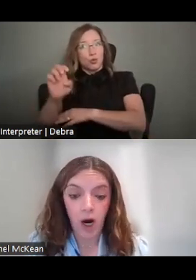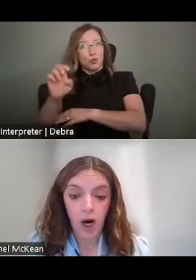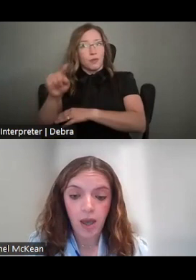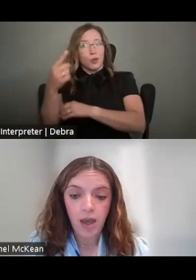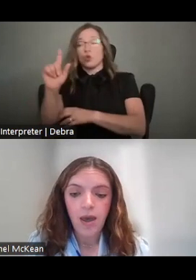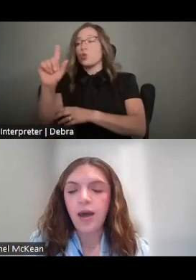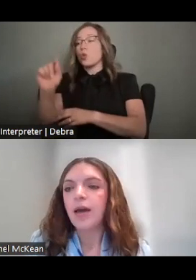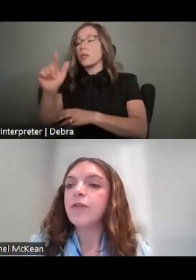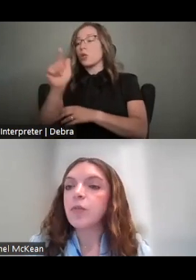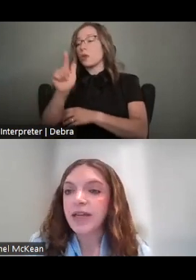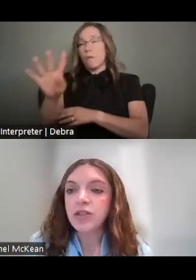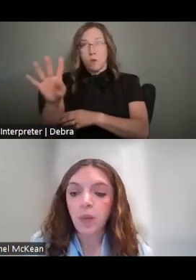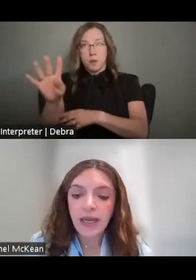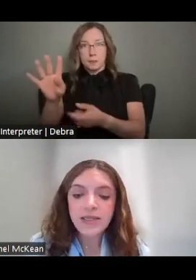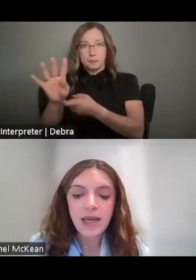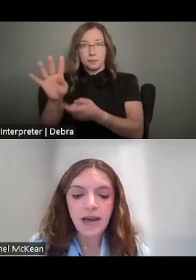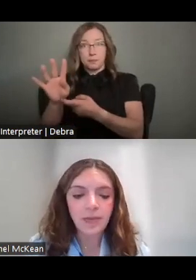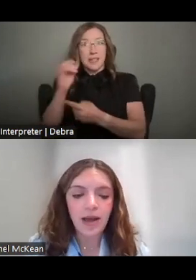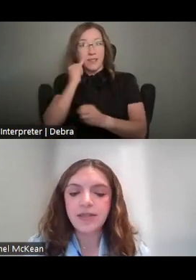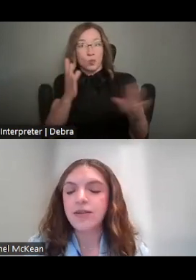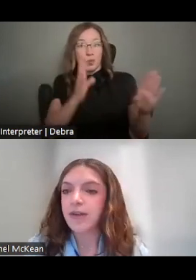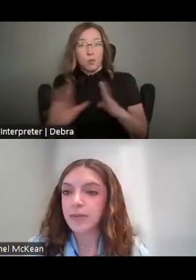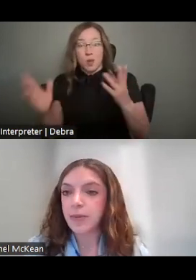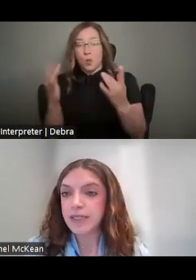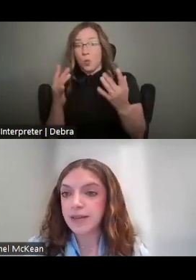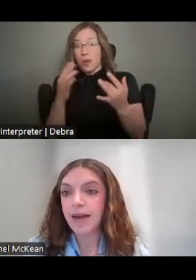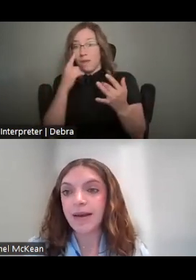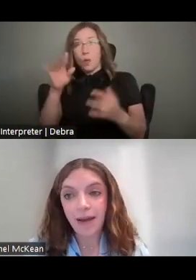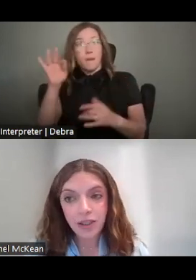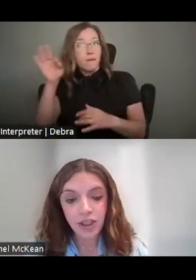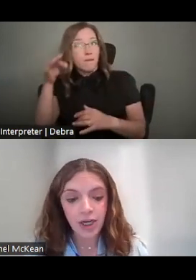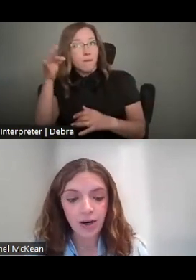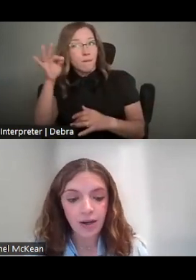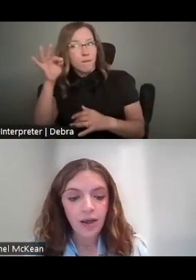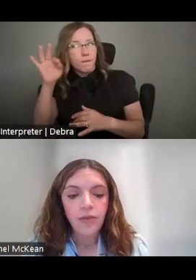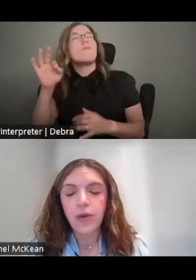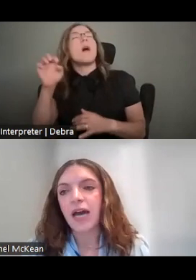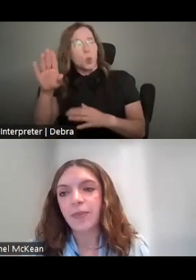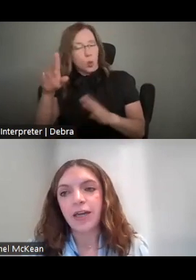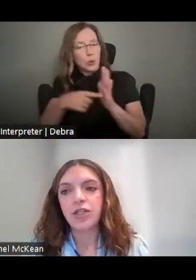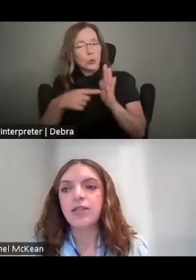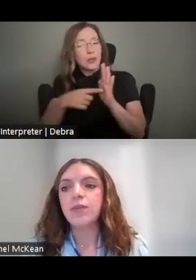UM IF YOU PLAN TO WAIT AND APPLY TO THE FEBRUARY DEADLINE NEXT YEAR THOSE APPLICATIONS WILL